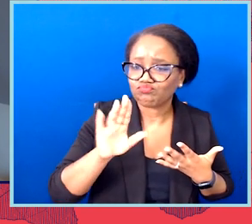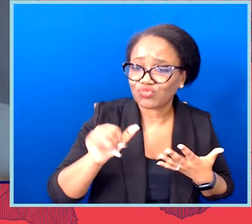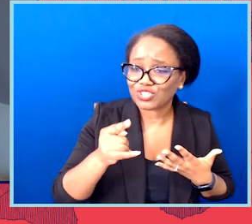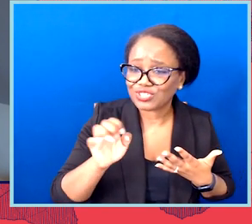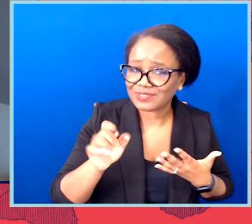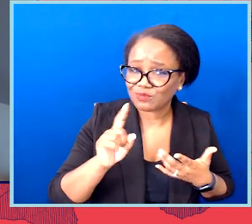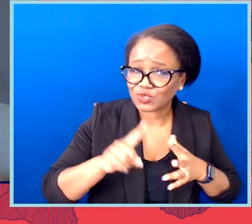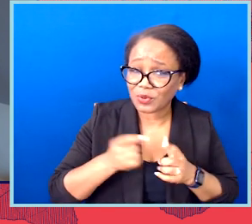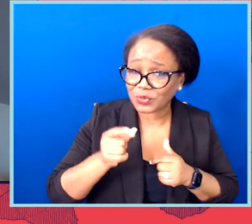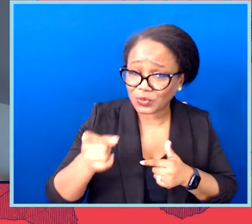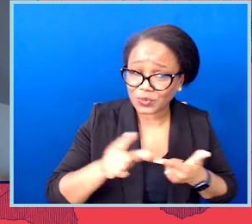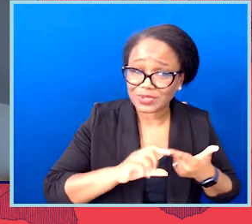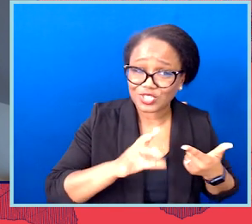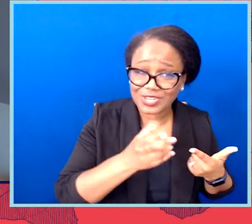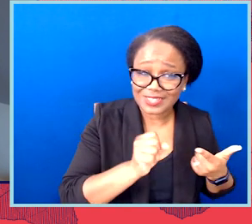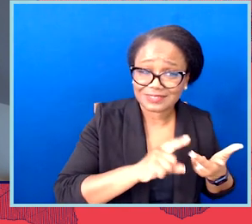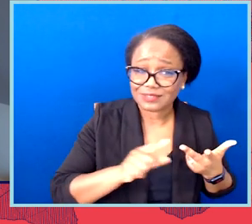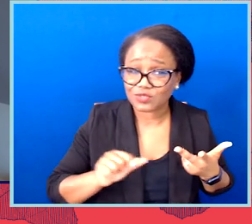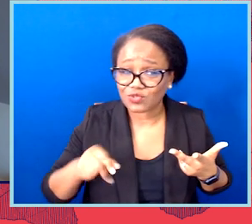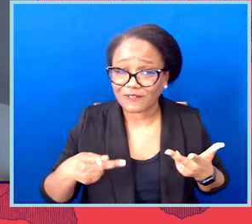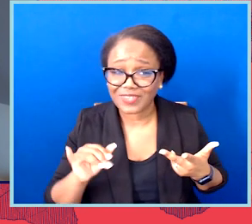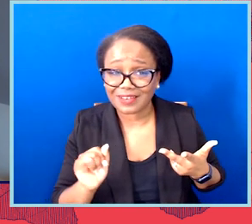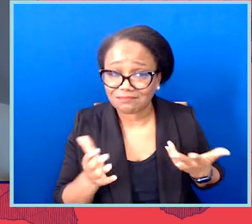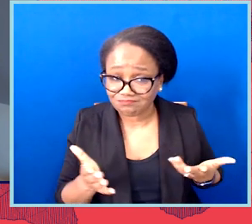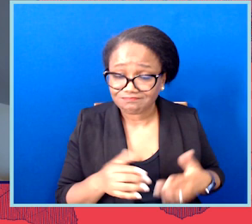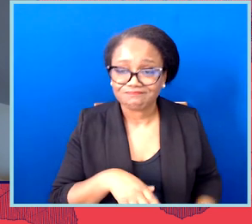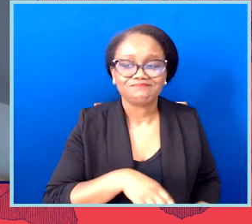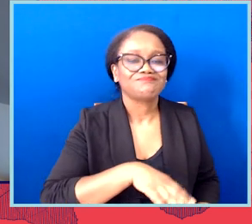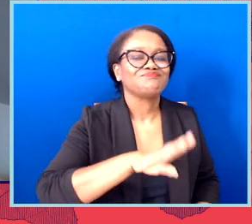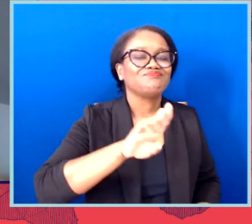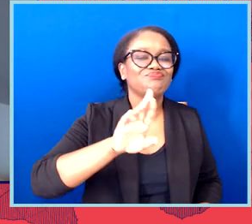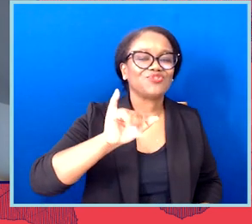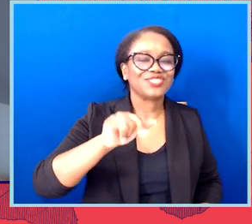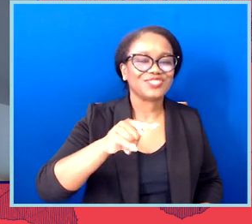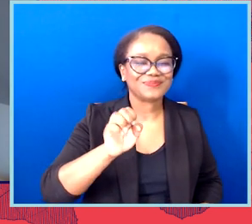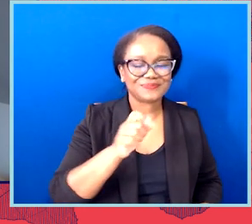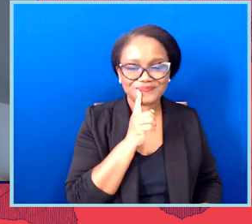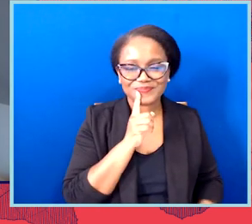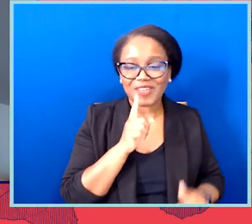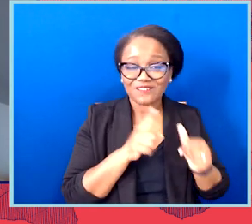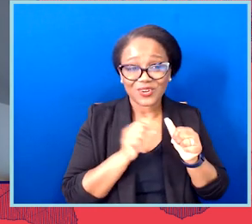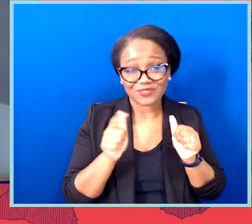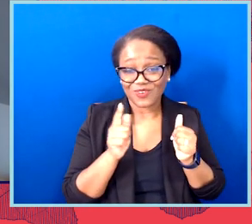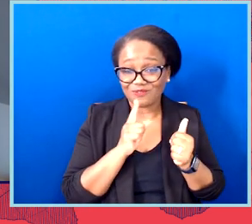How about Brigitte, Chase, and then Sophia? So, first of all, all of you, it's the community that we're in together, including the folks